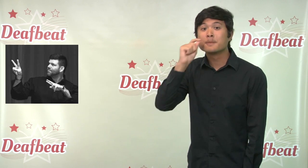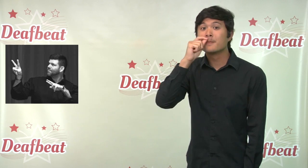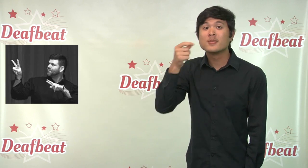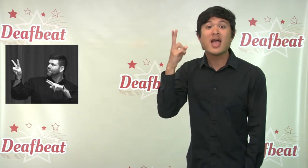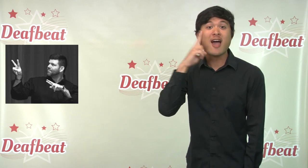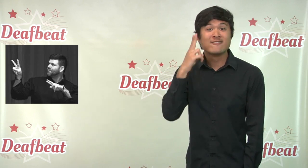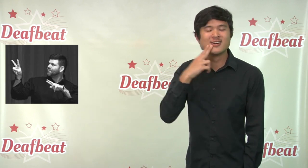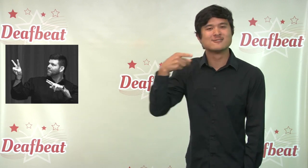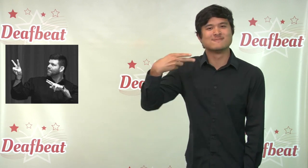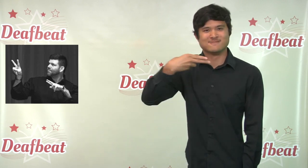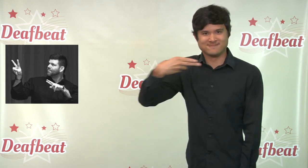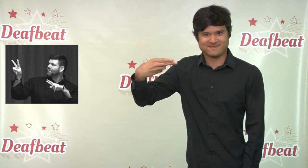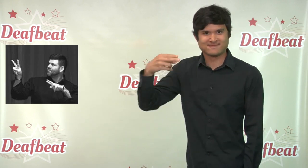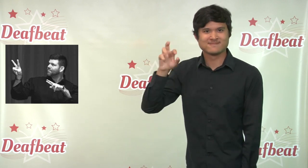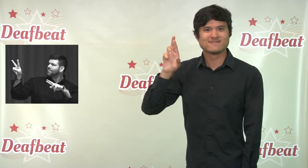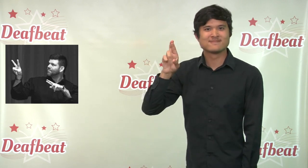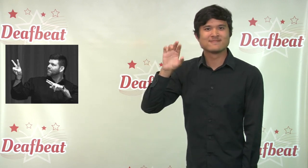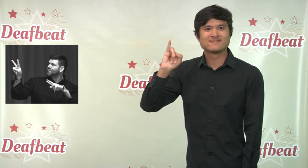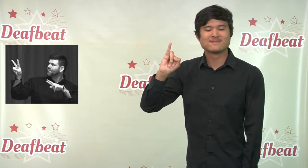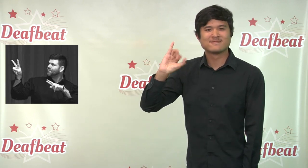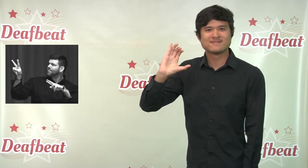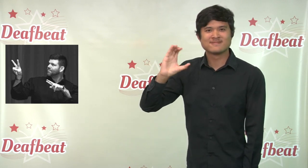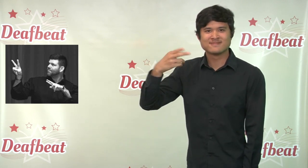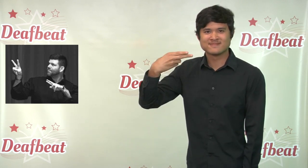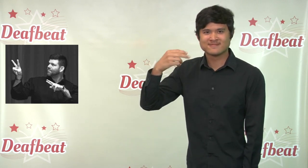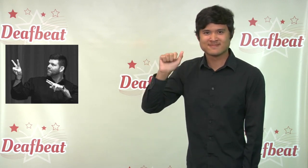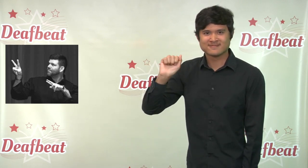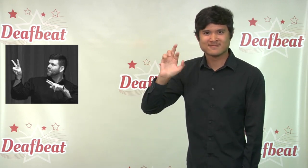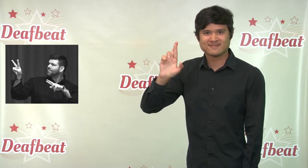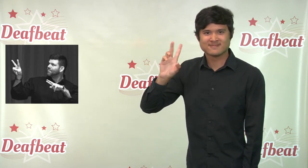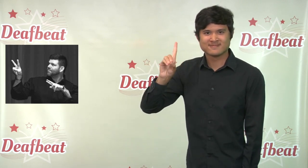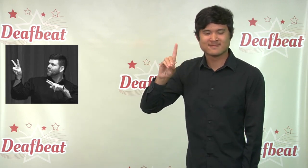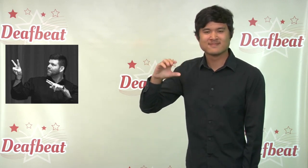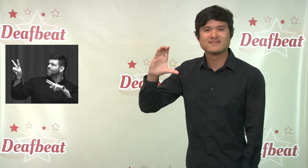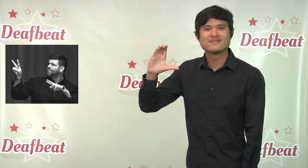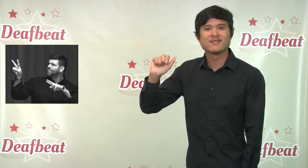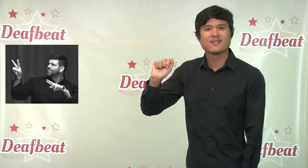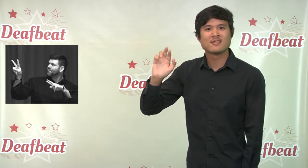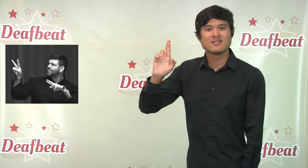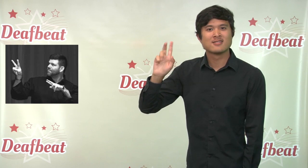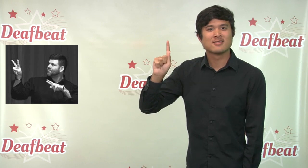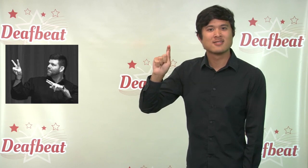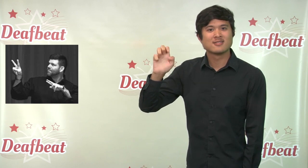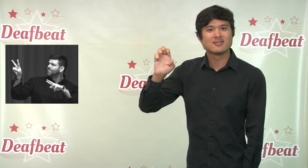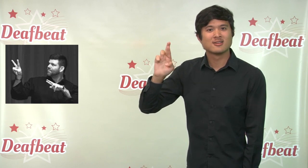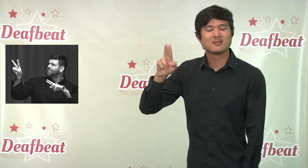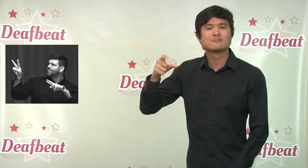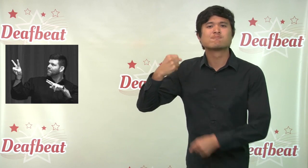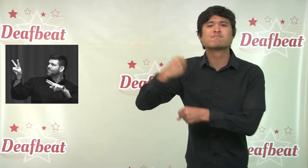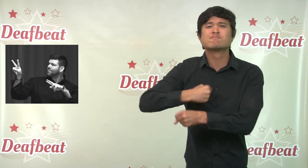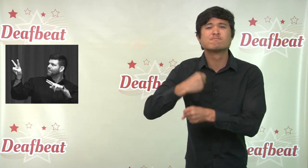a poet in British Sign Language for 20